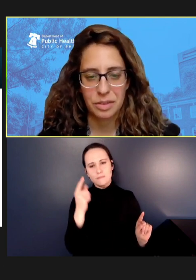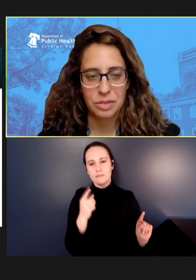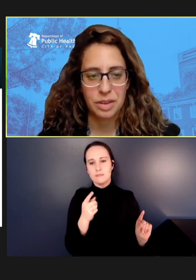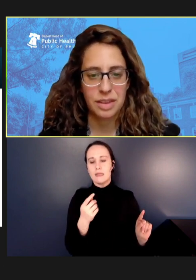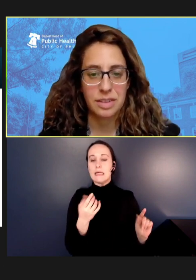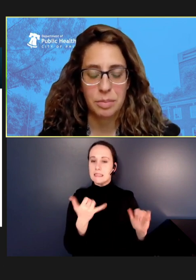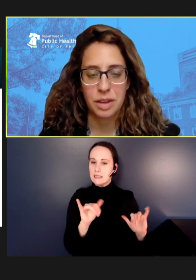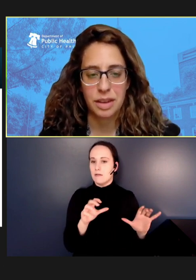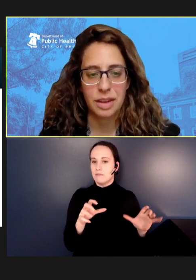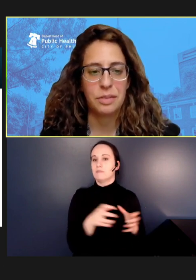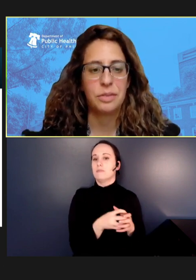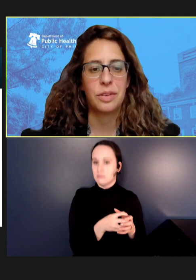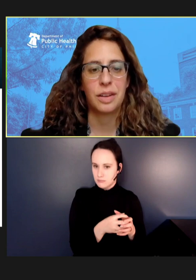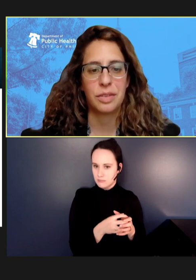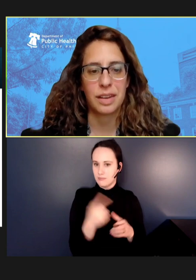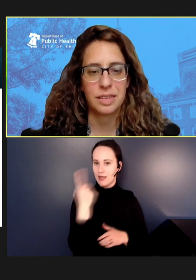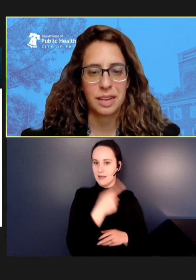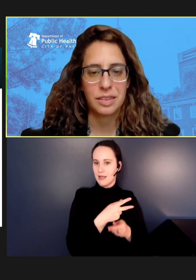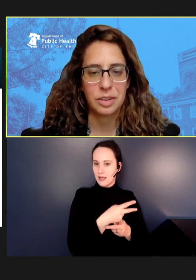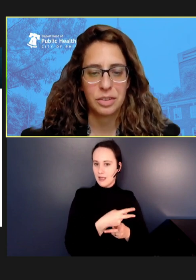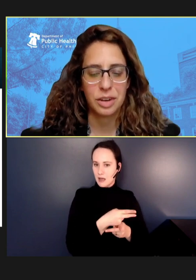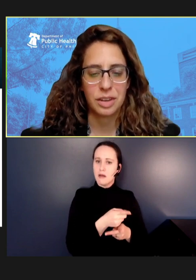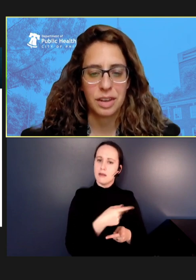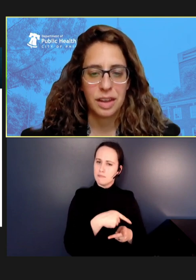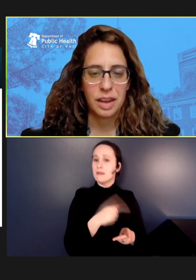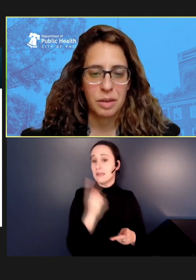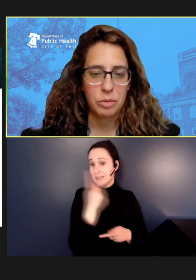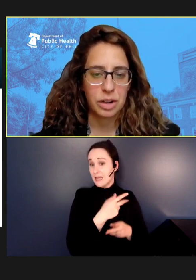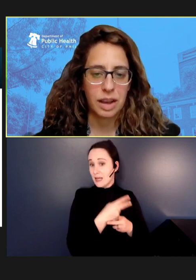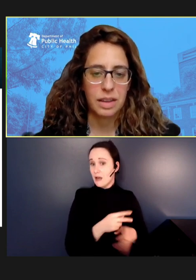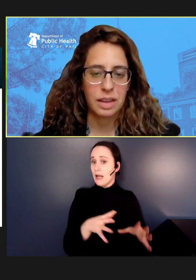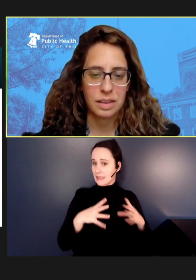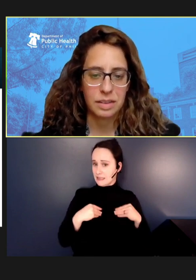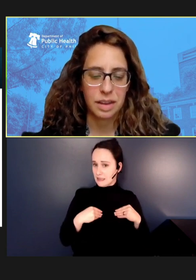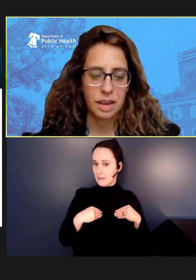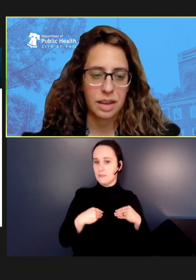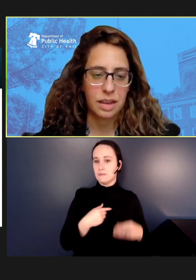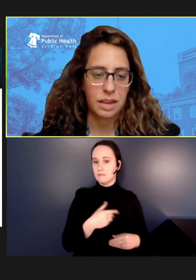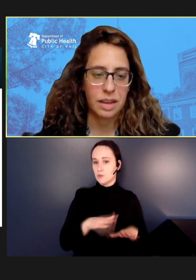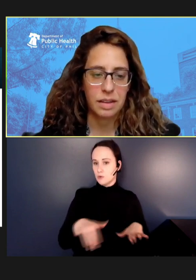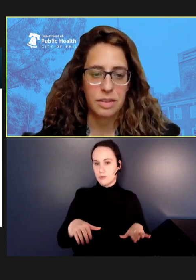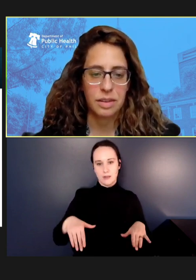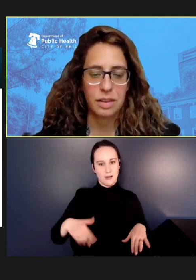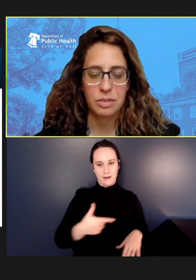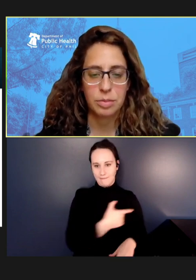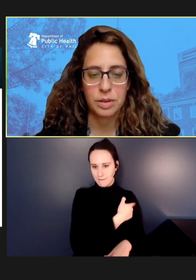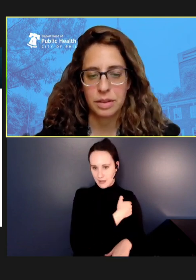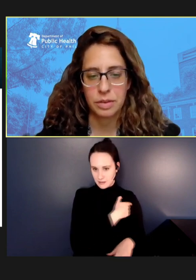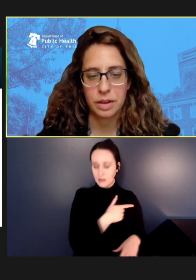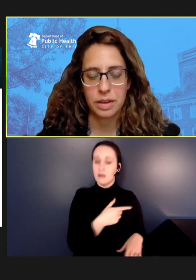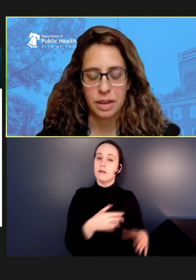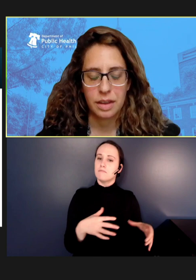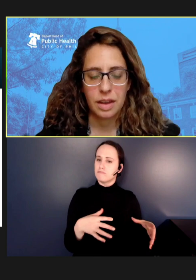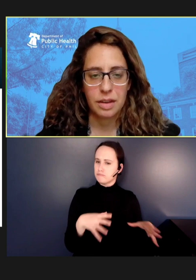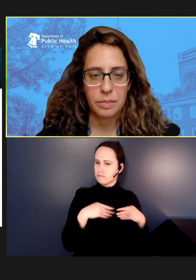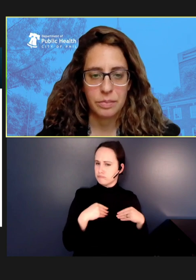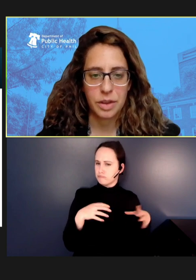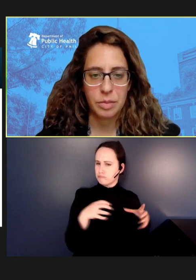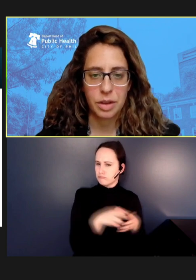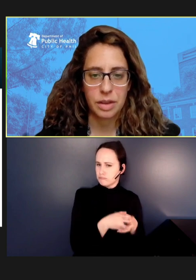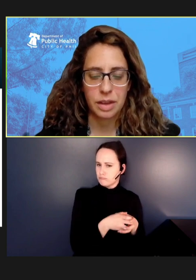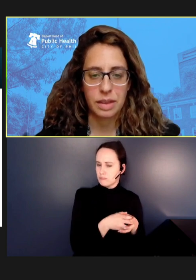was accepting of unvaccinated children -- were not in a kind of specific community.